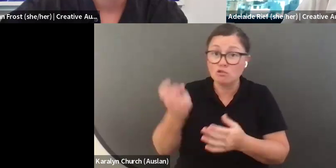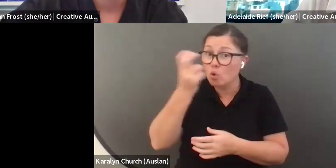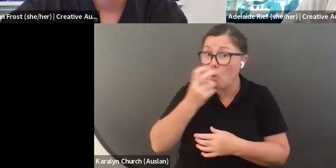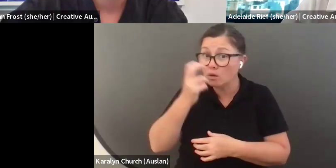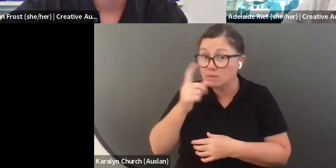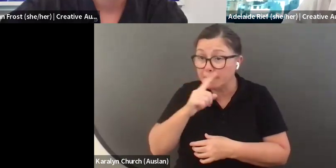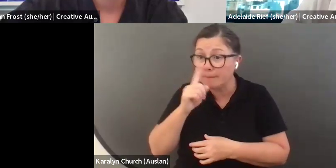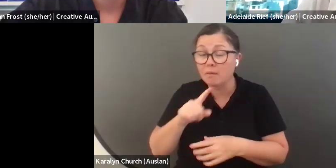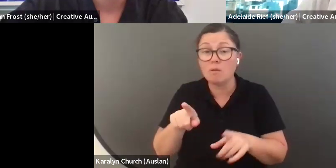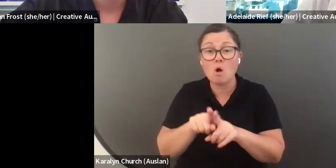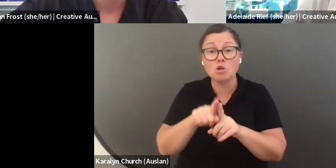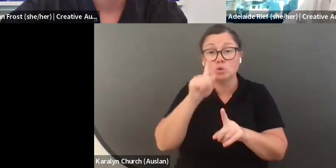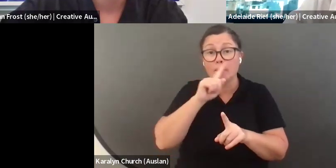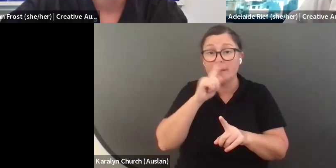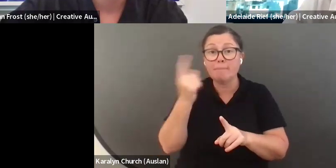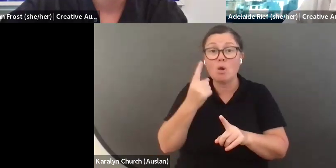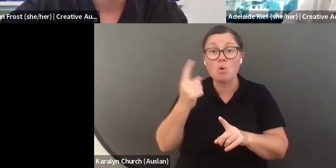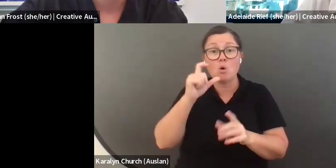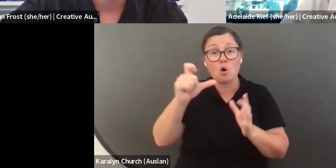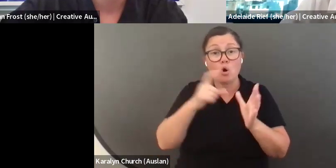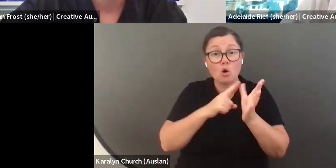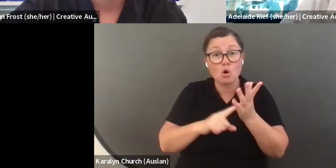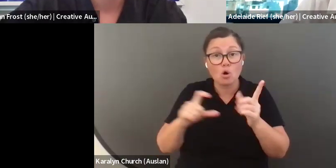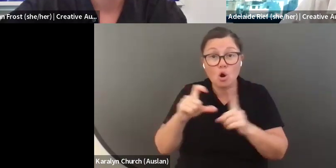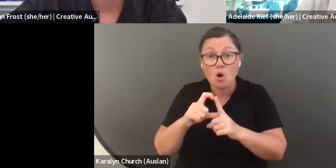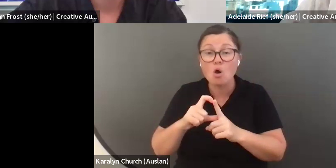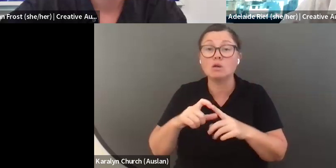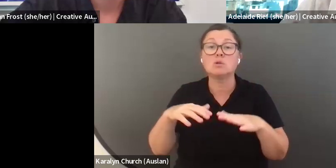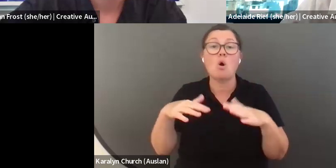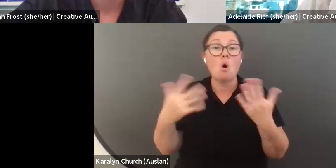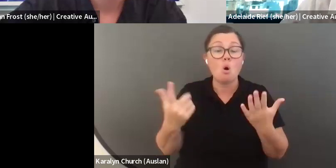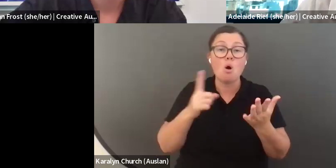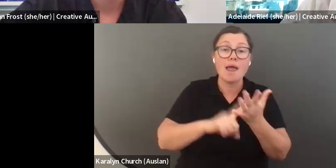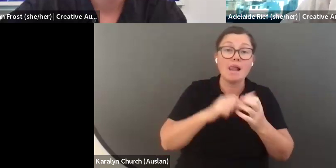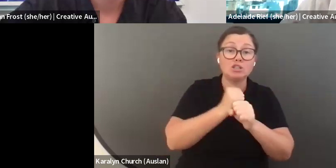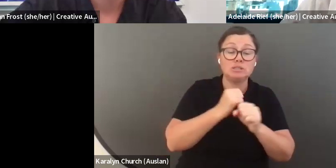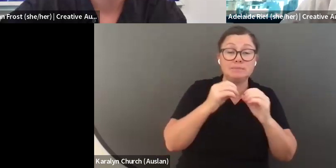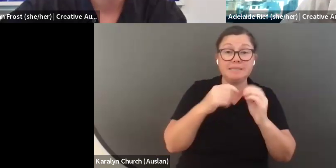know that it can be harder as a younger person to access these types of professional